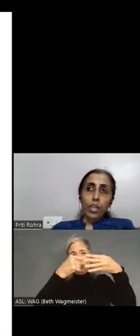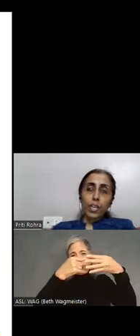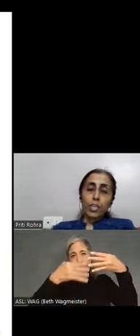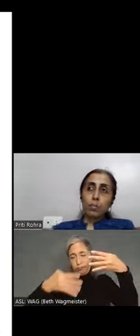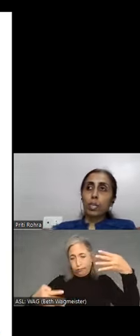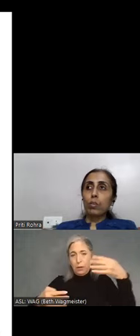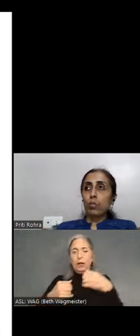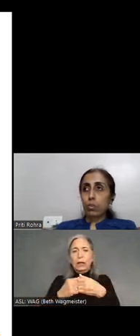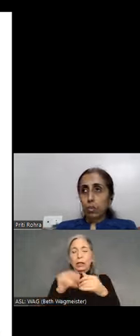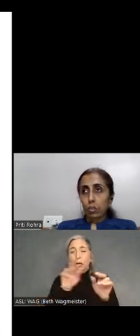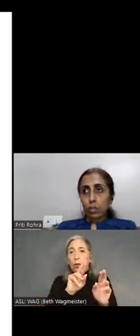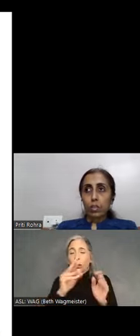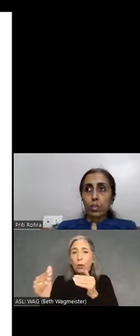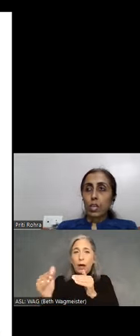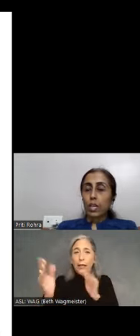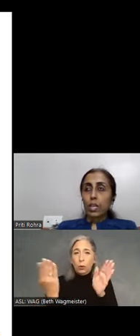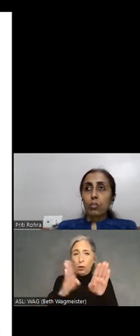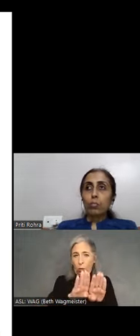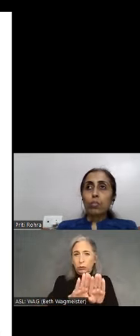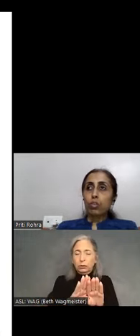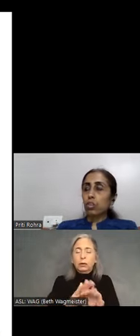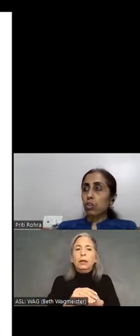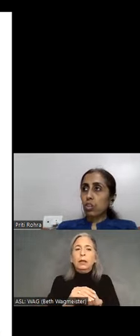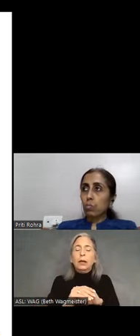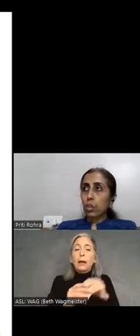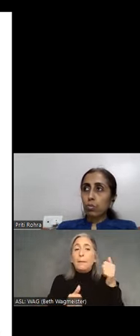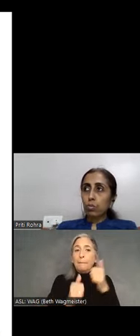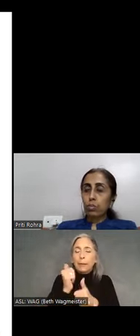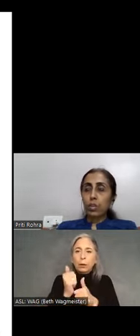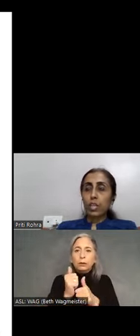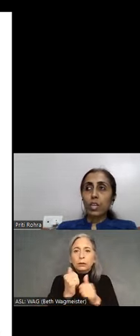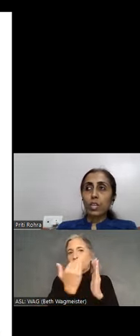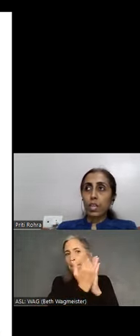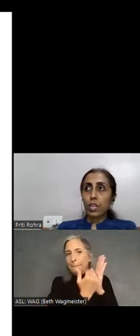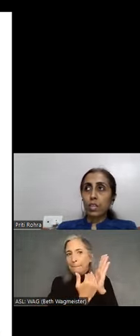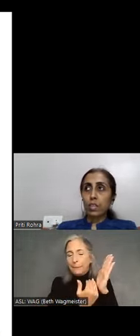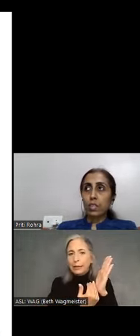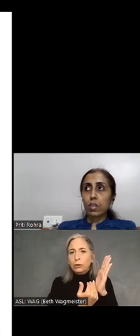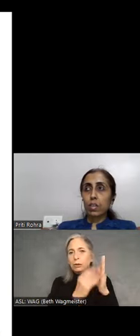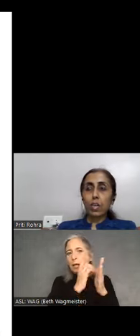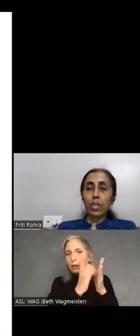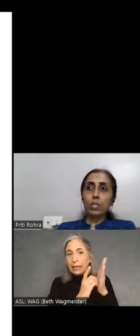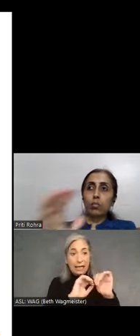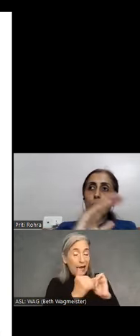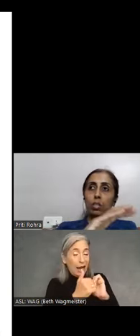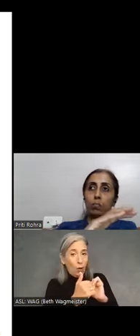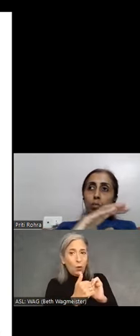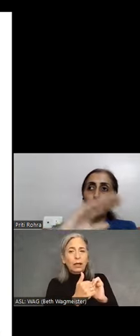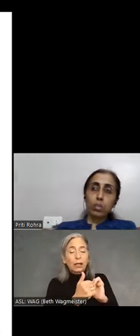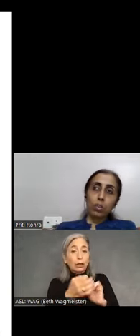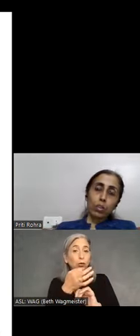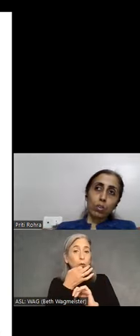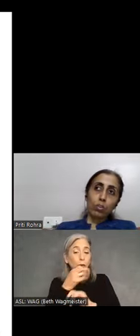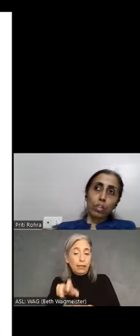right the menu closes. Most such menus the way they are designed is as soon as the mouse hovers